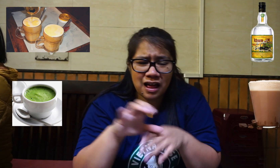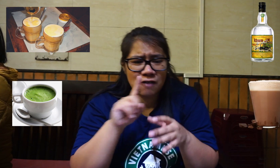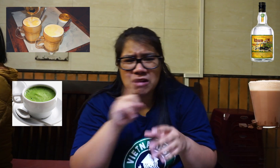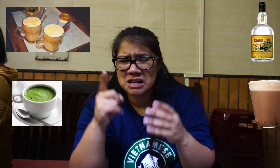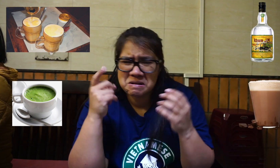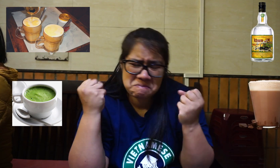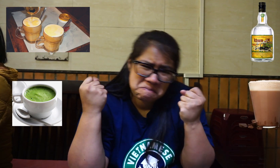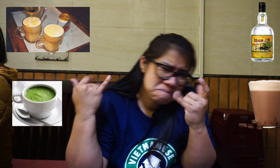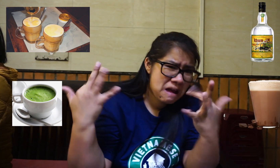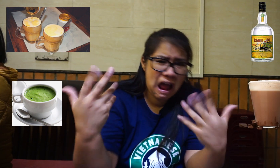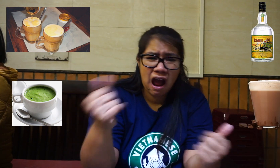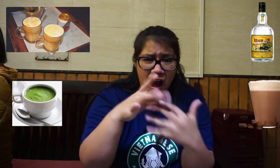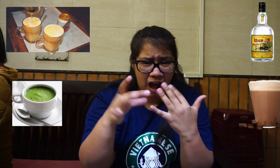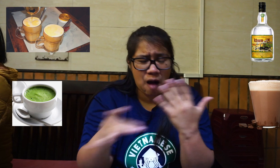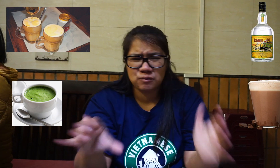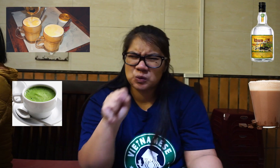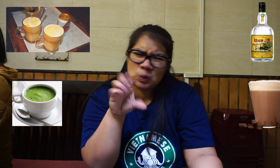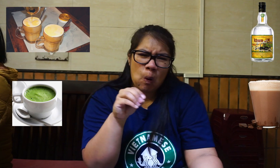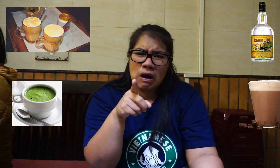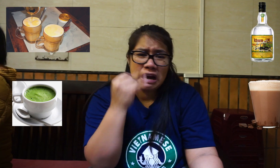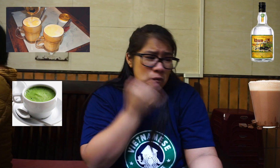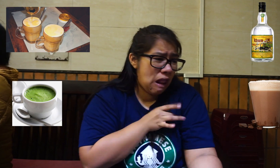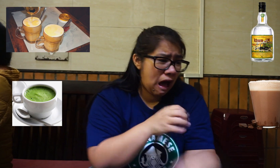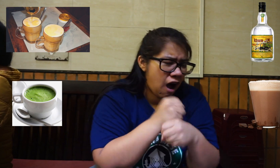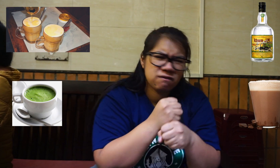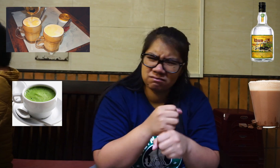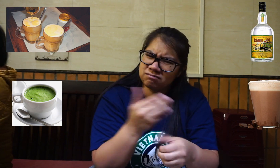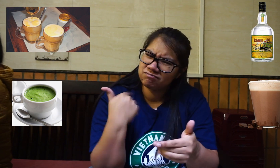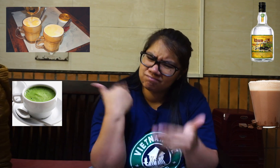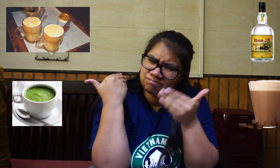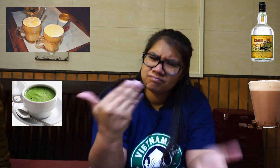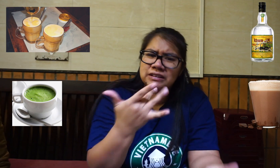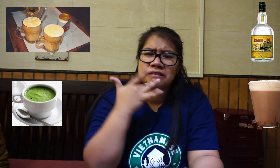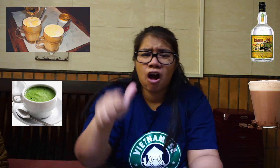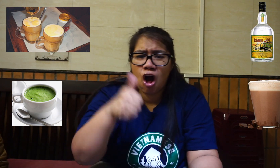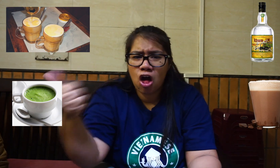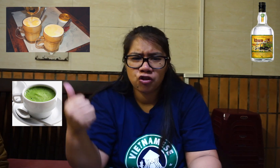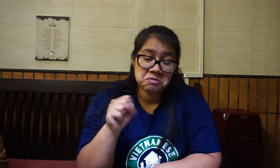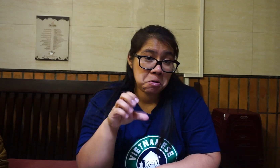Really, there are many options So if you don't like coffee, I recommend you to taste the others